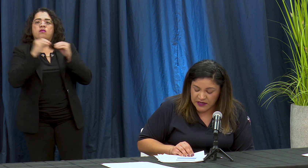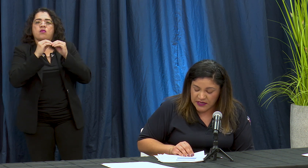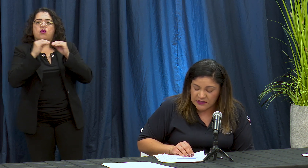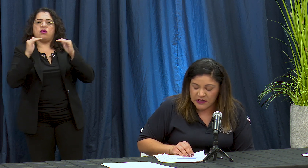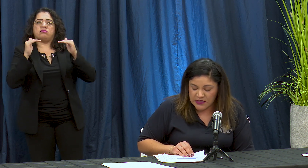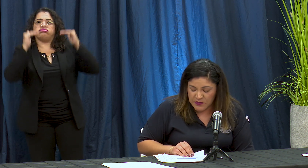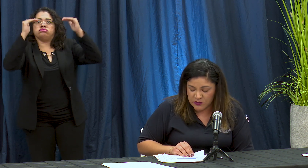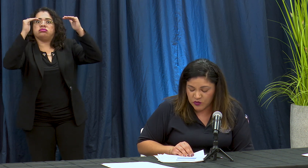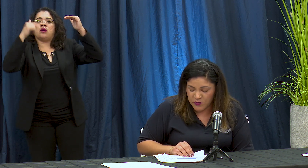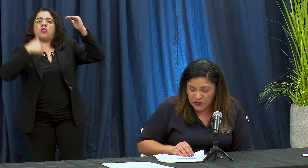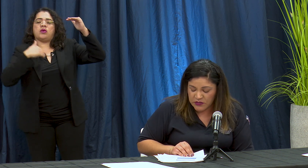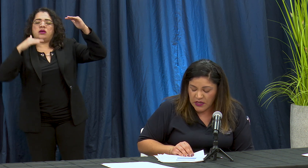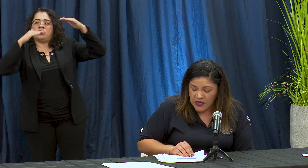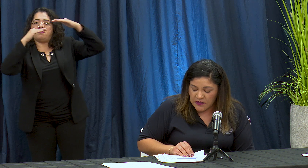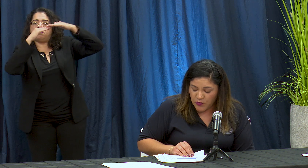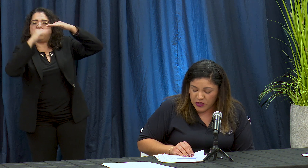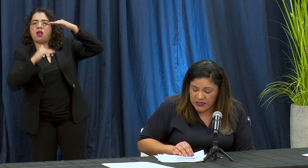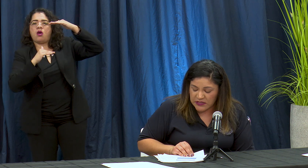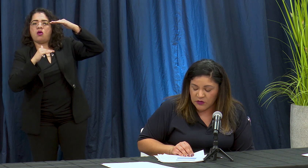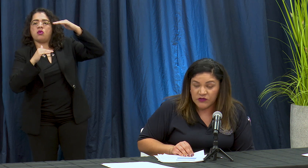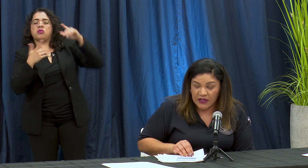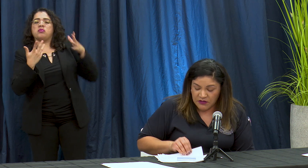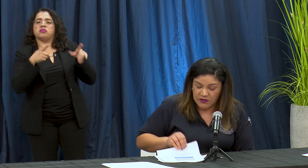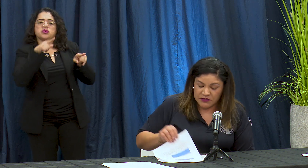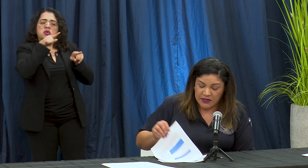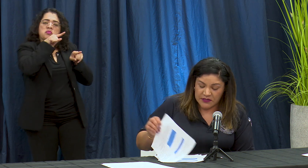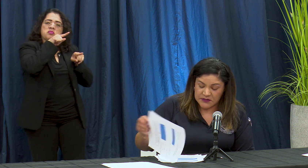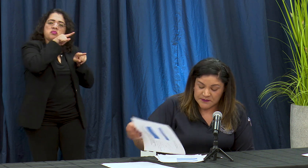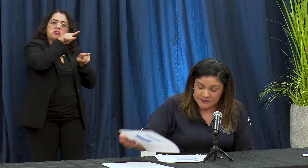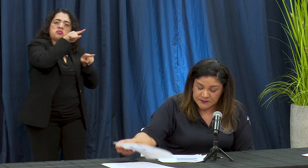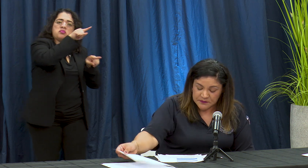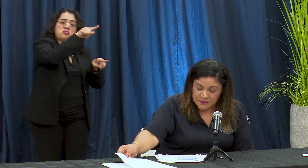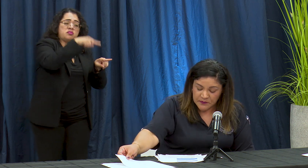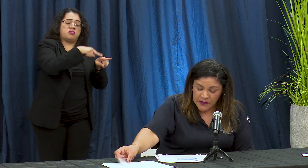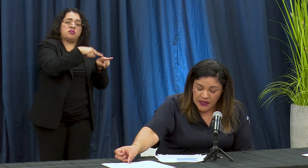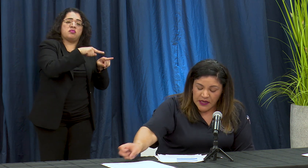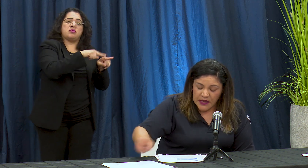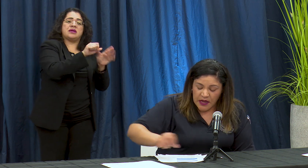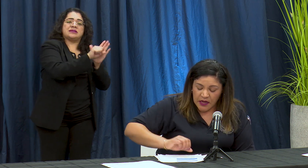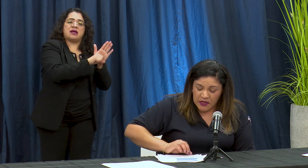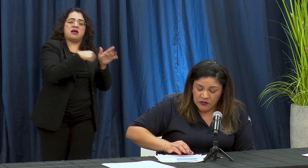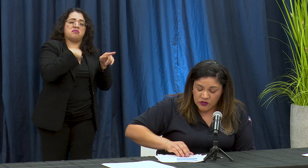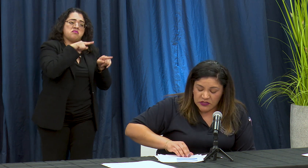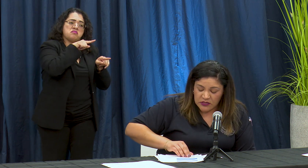ángeles Eitam en los números de muerte del condado de los ángeles a nuestra